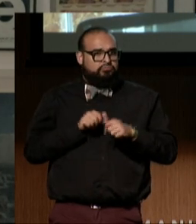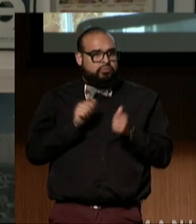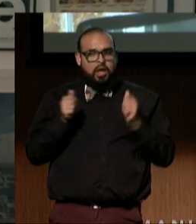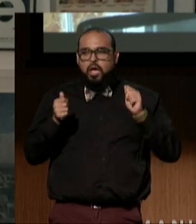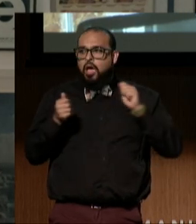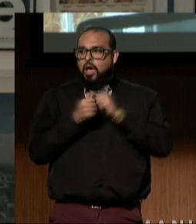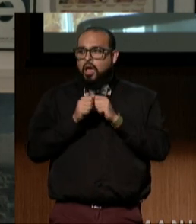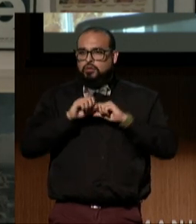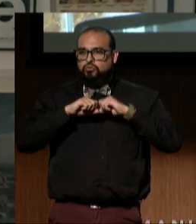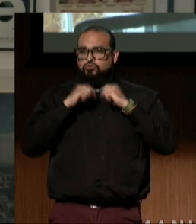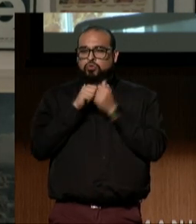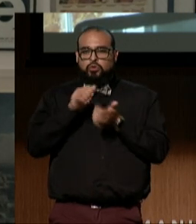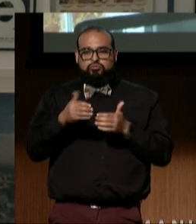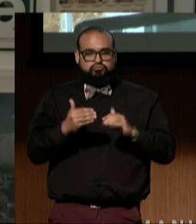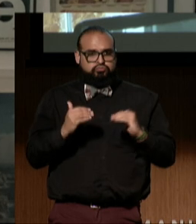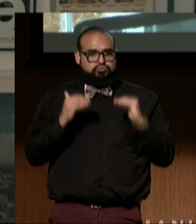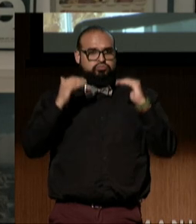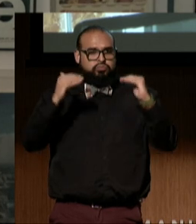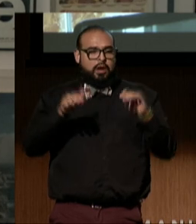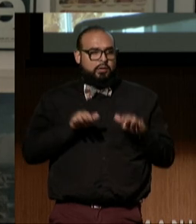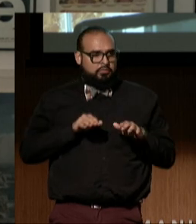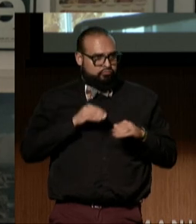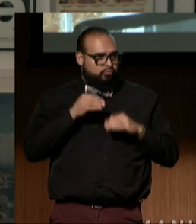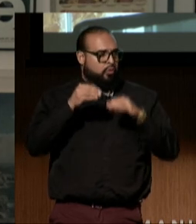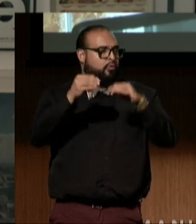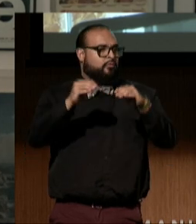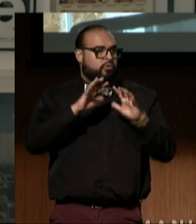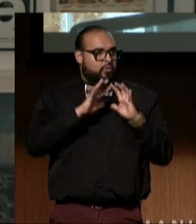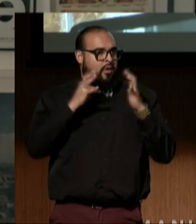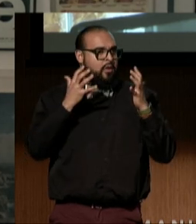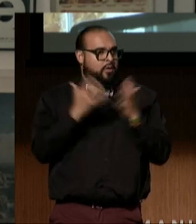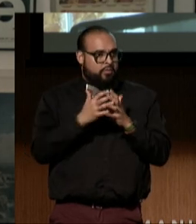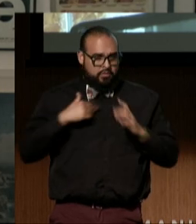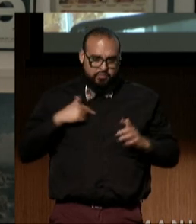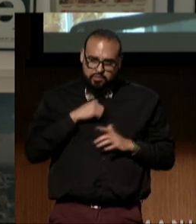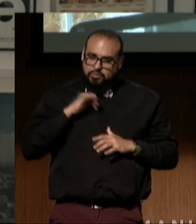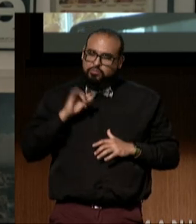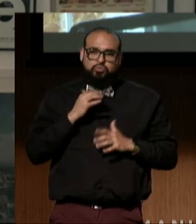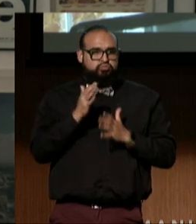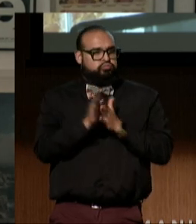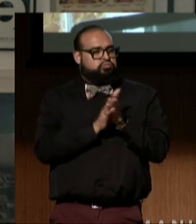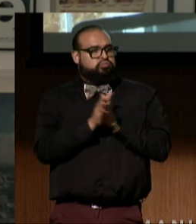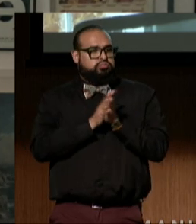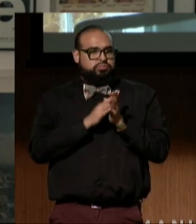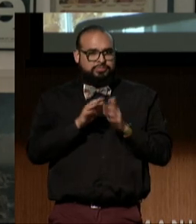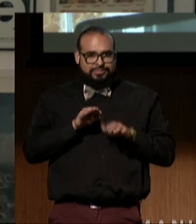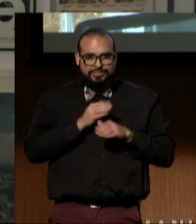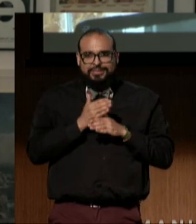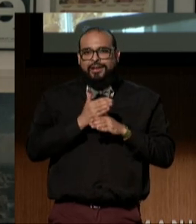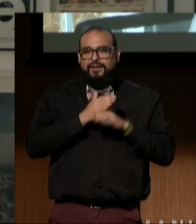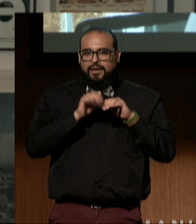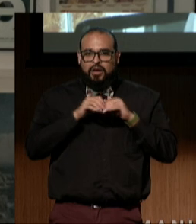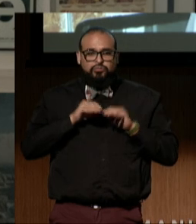and move the world. We also know that what we choose to show and how we show it has a profound impact on how people and communities